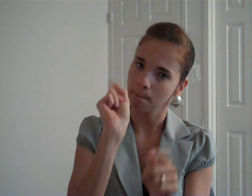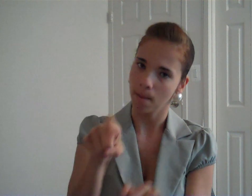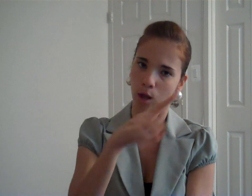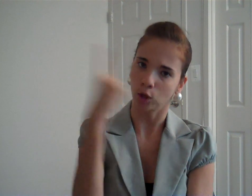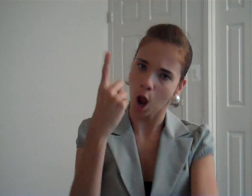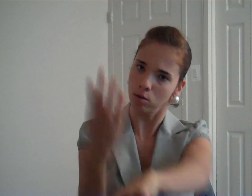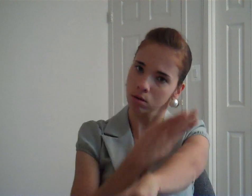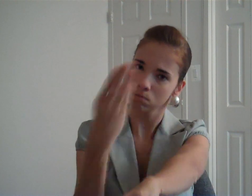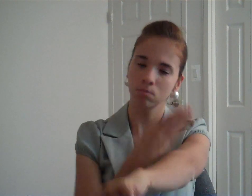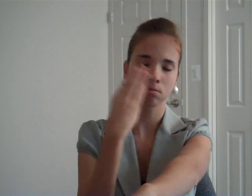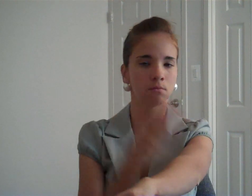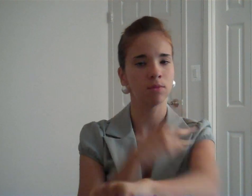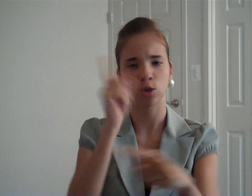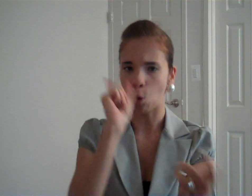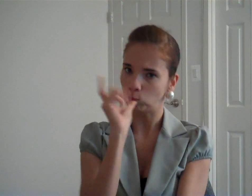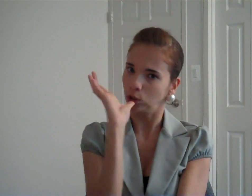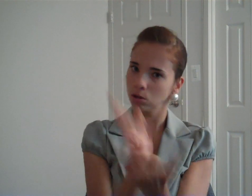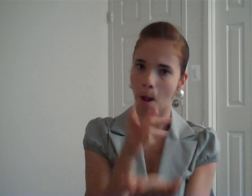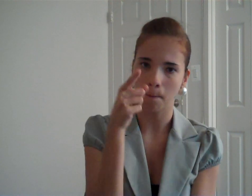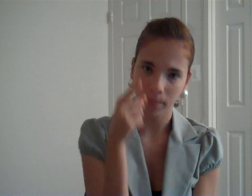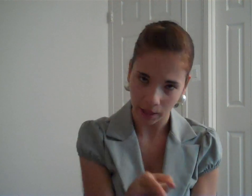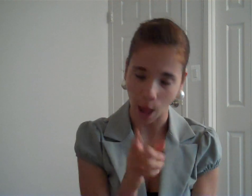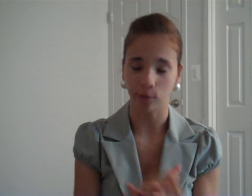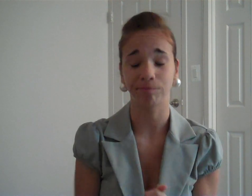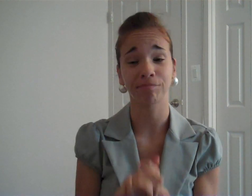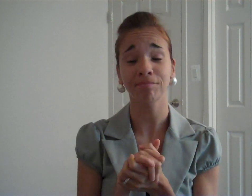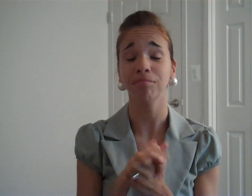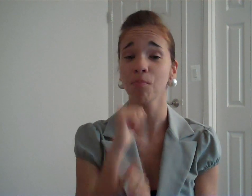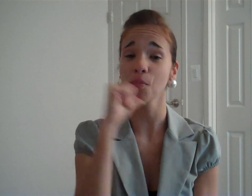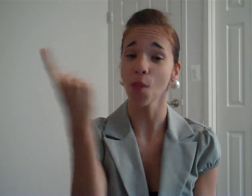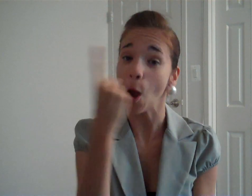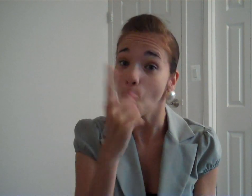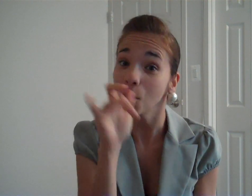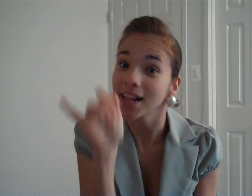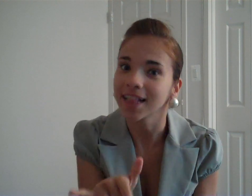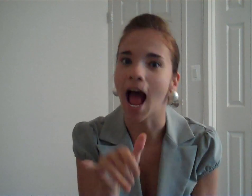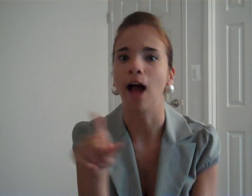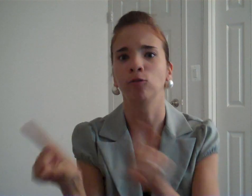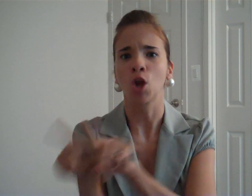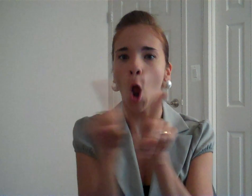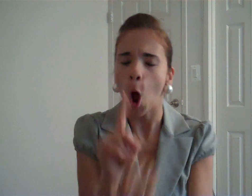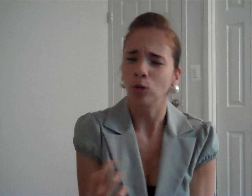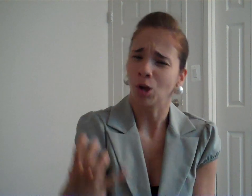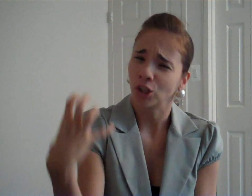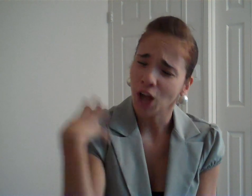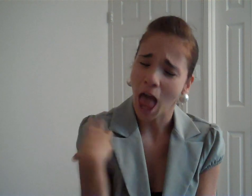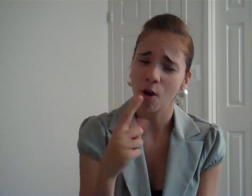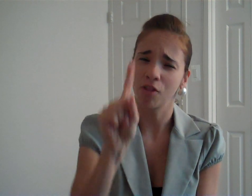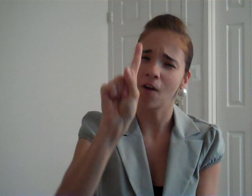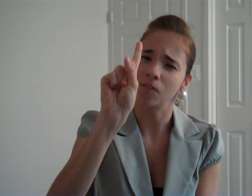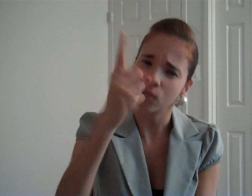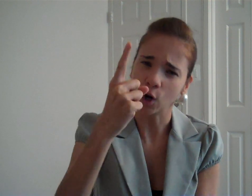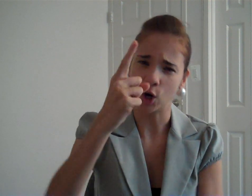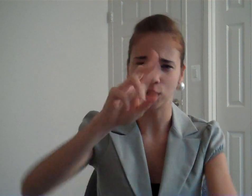No matter what, the standards should be improved at all times. Not only that, but she chaired the first